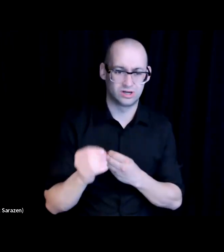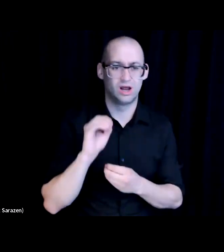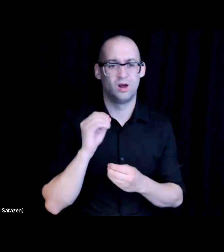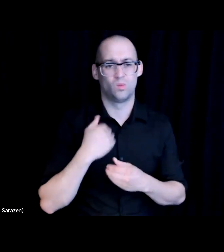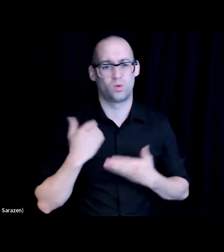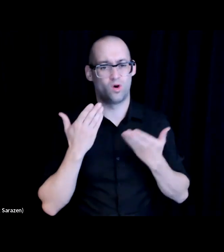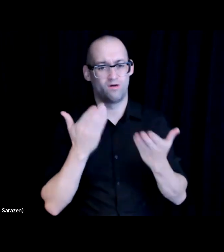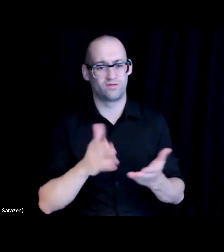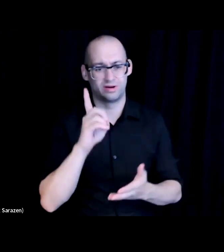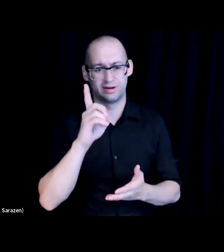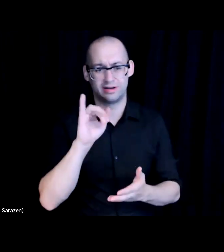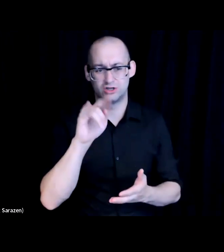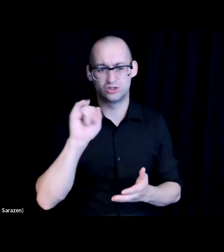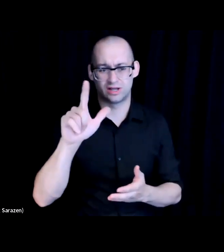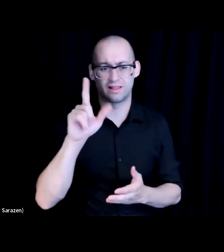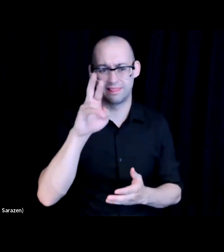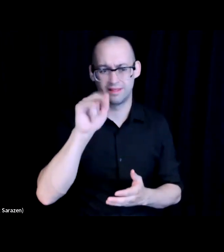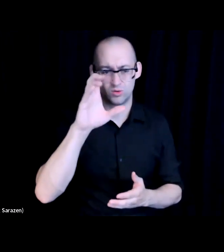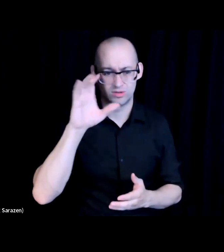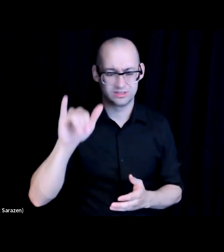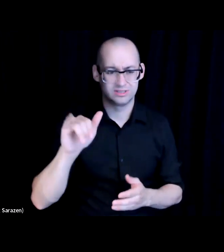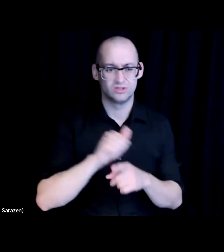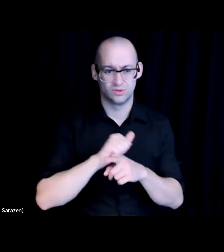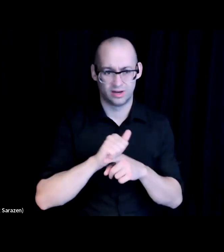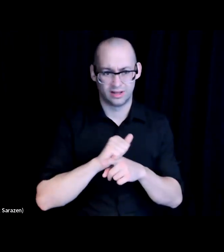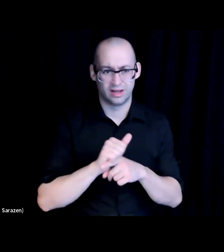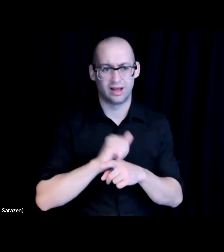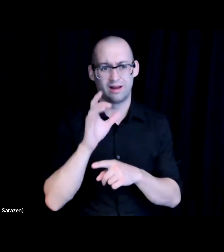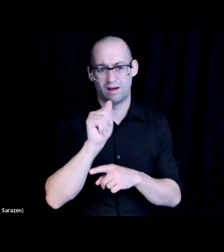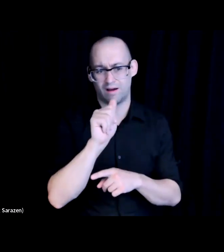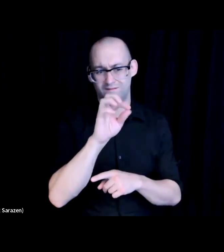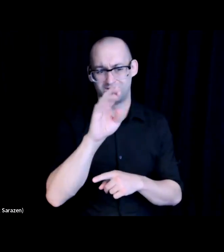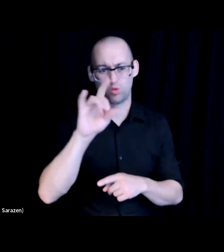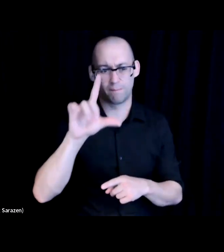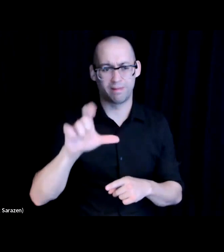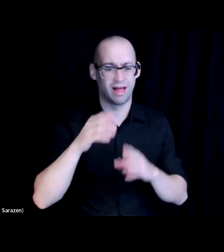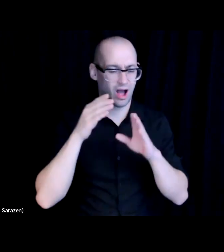in 7 affordable housing communities in San Francisco, where we have technicians that